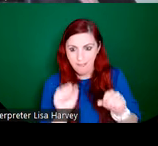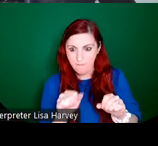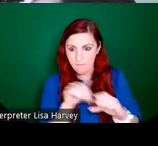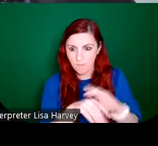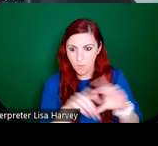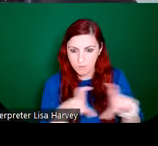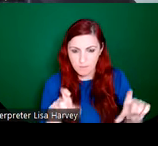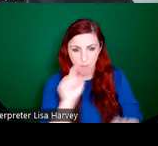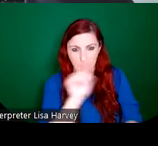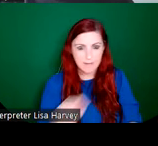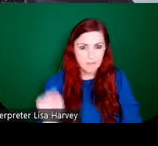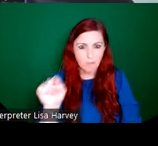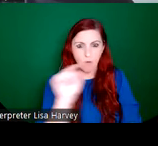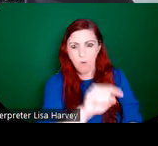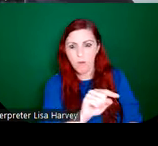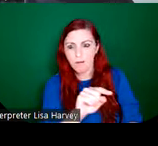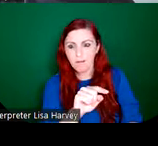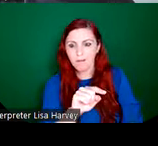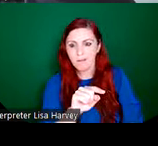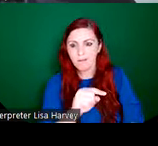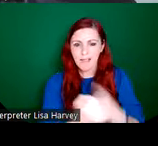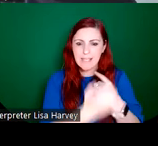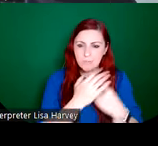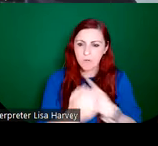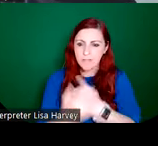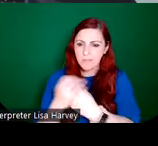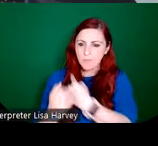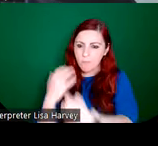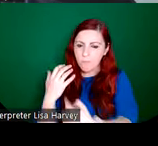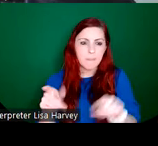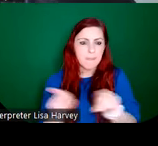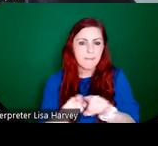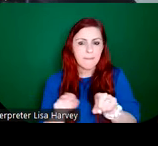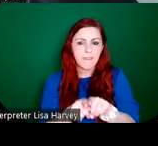all kinds of sources of inspiration. And the artists also made copies or studies